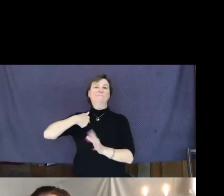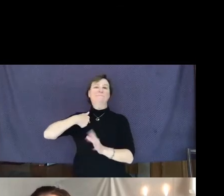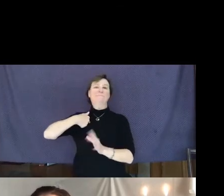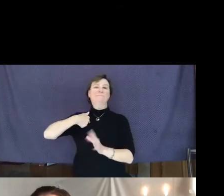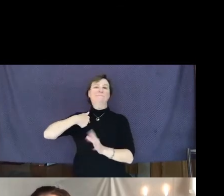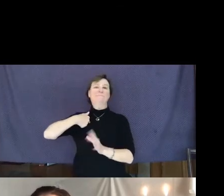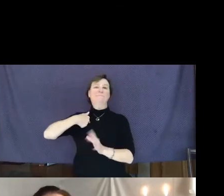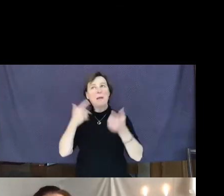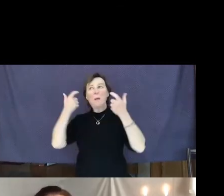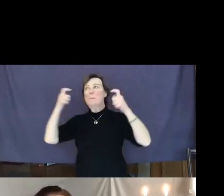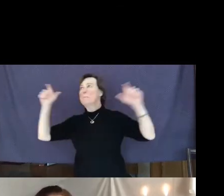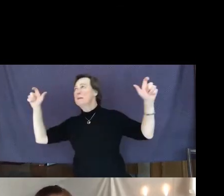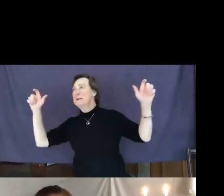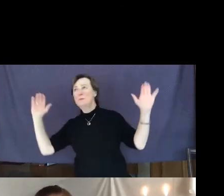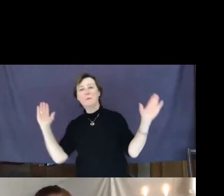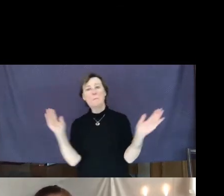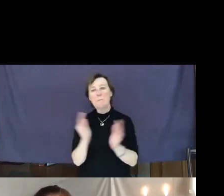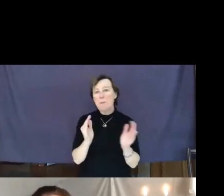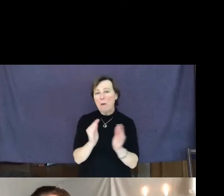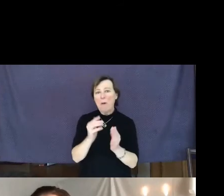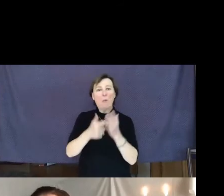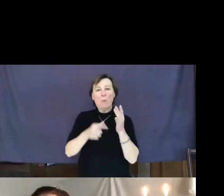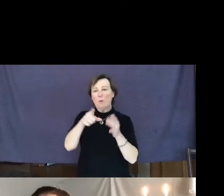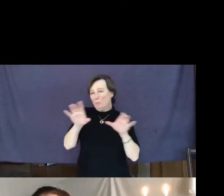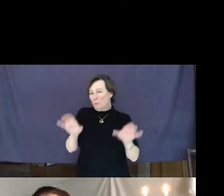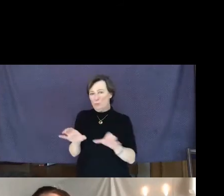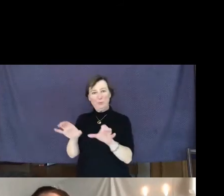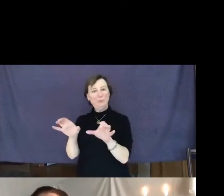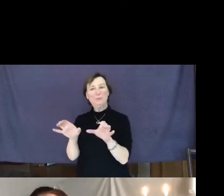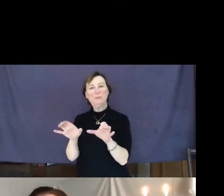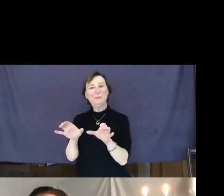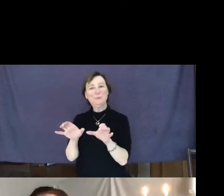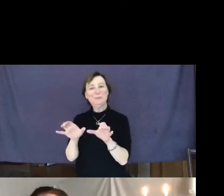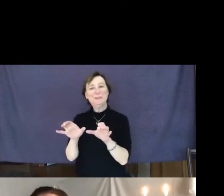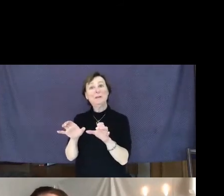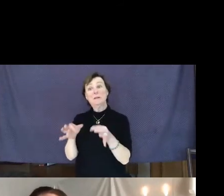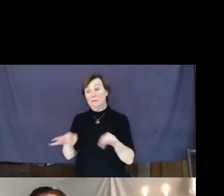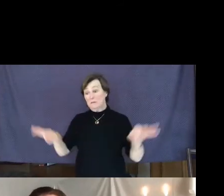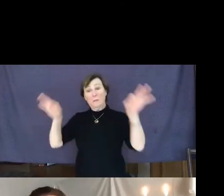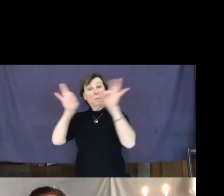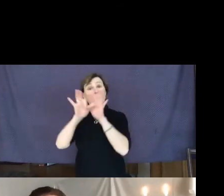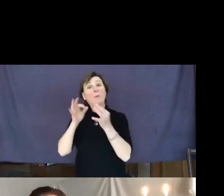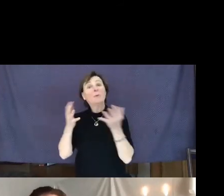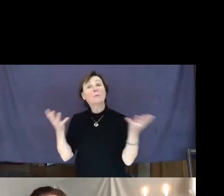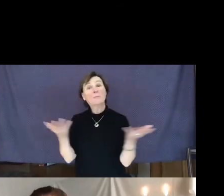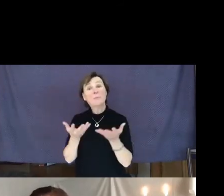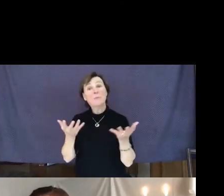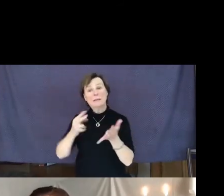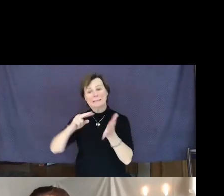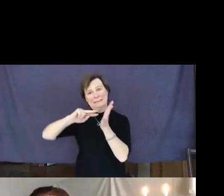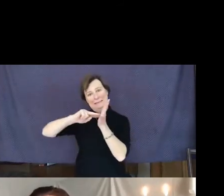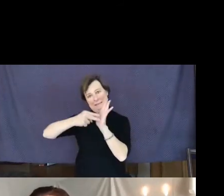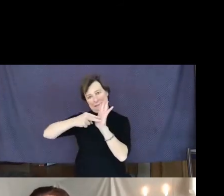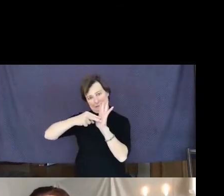[No matter how big] or small the act is what matters is the intent of the action